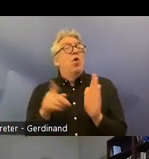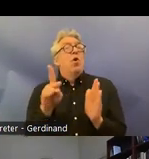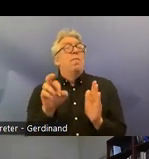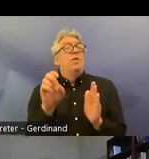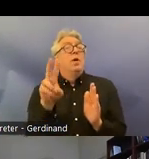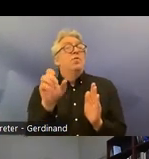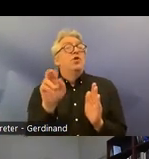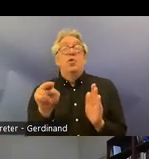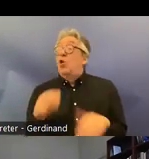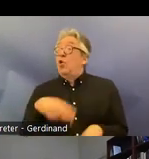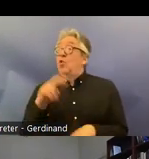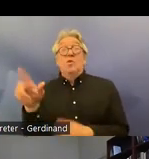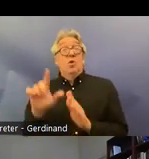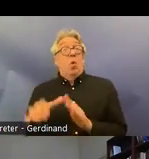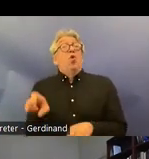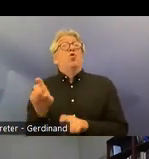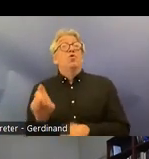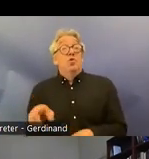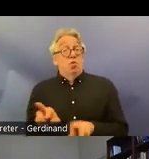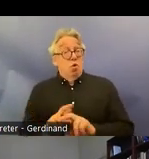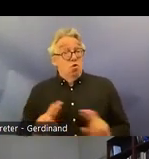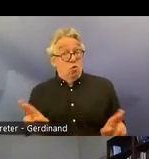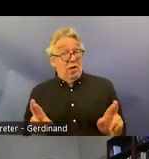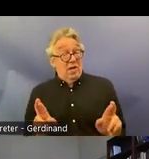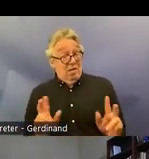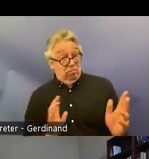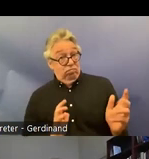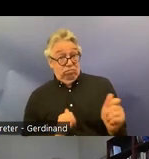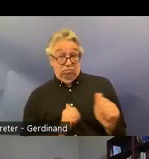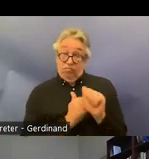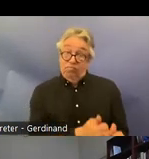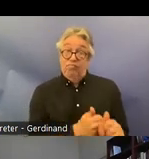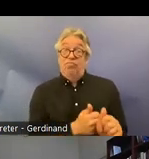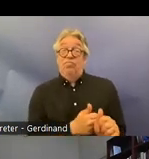should already now be interpreted in line with the